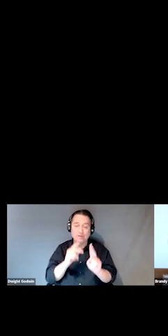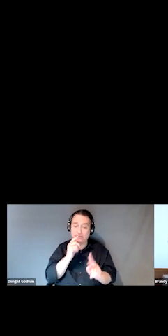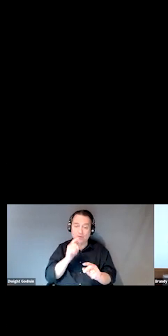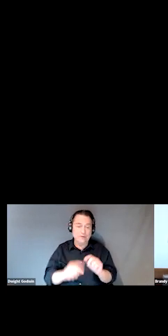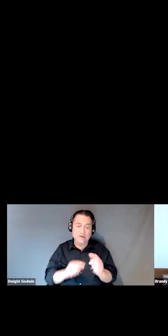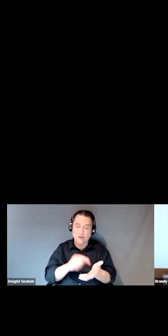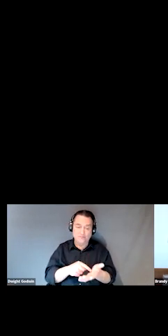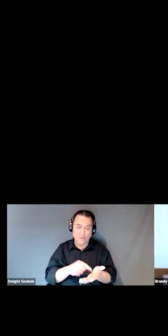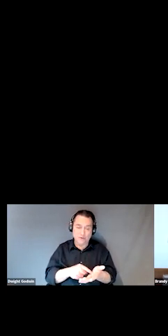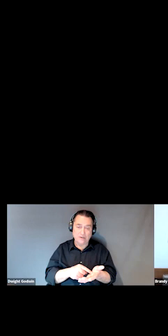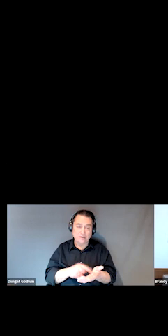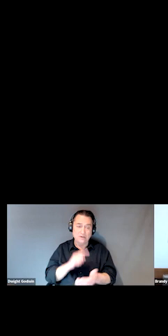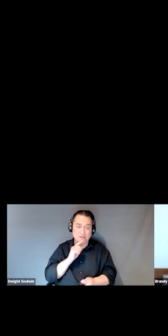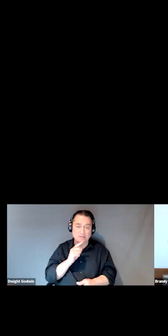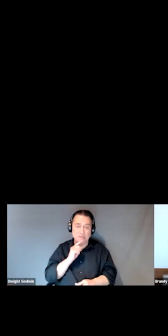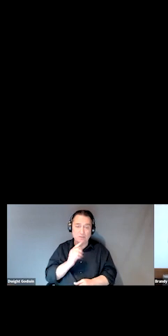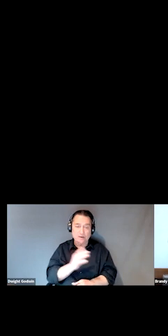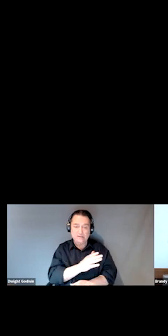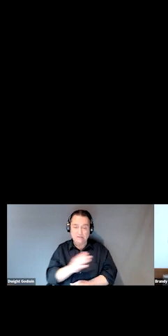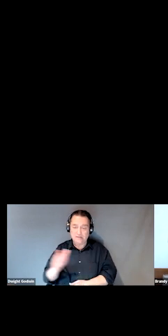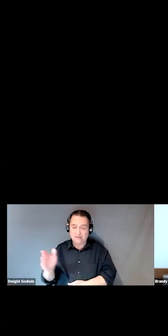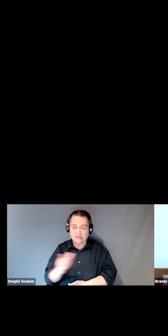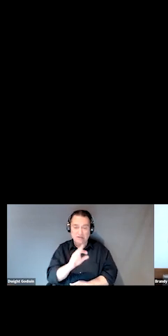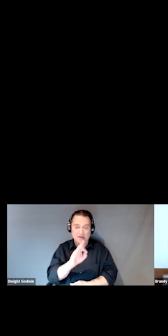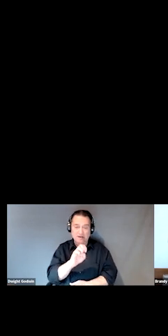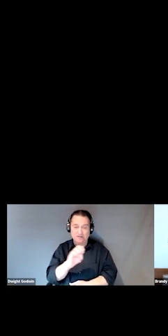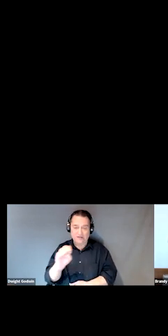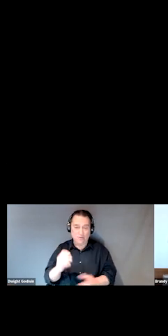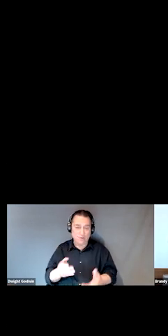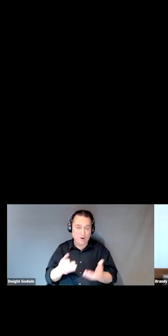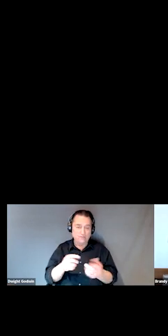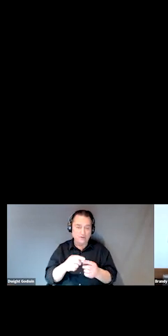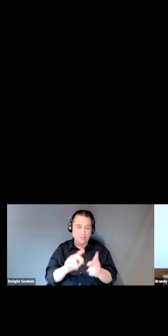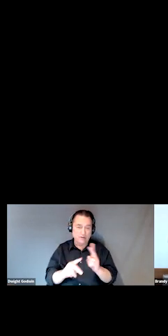There is a sliding fee that we also offer to folks who are underinsured,